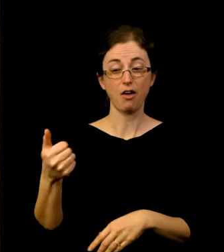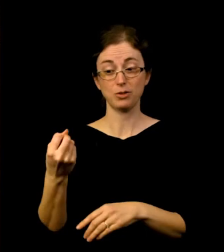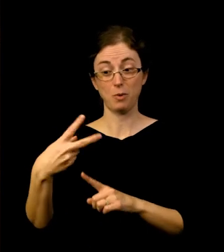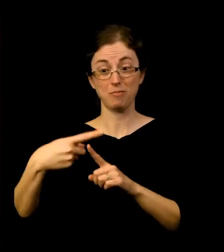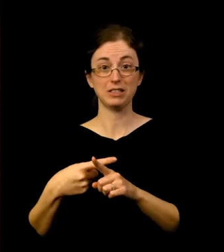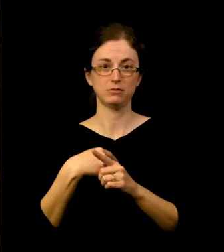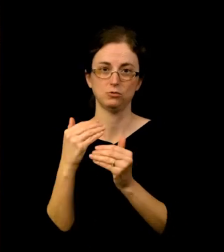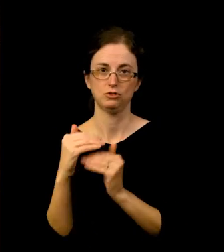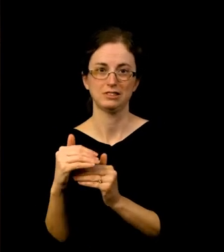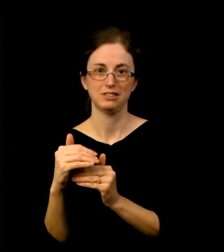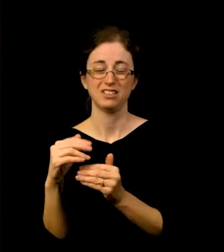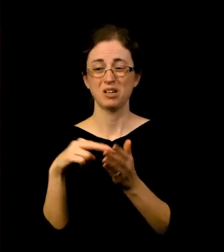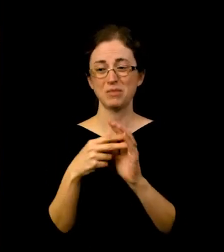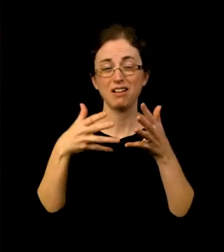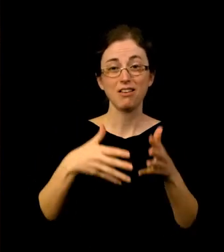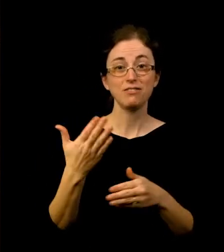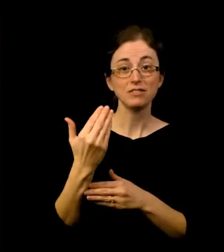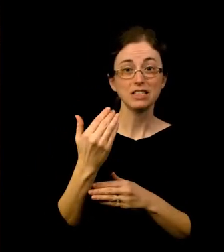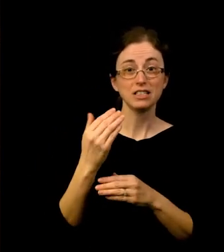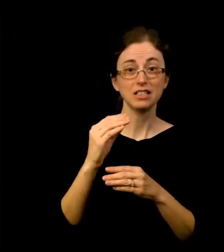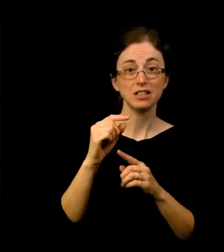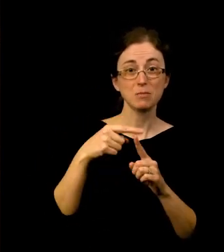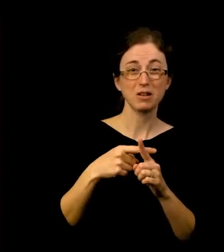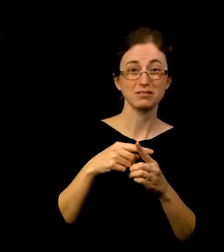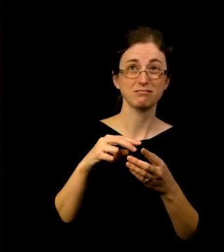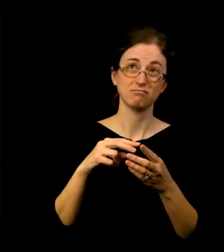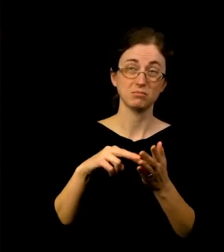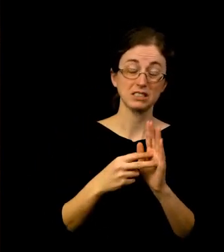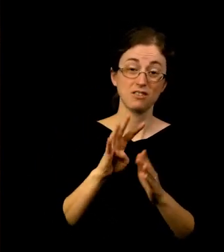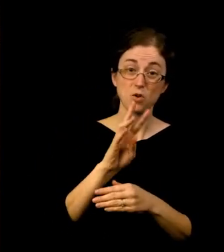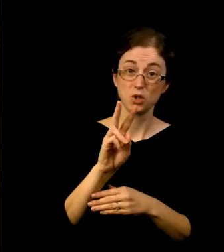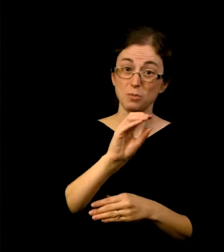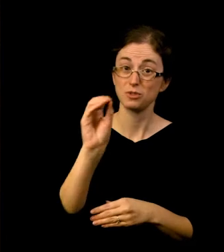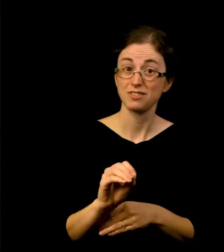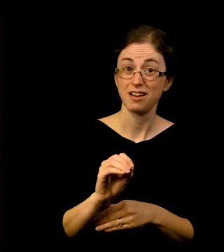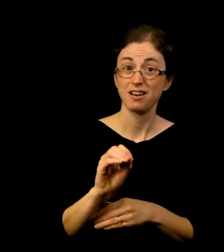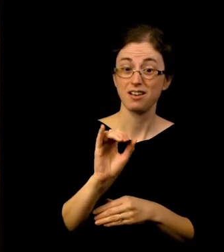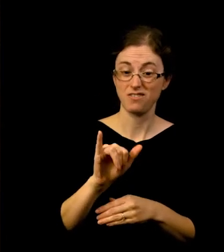That leaves just 15 months, or only 42% of the time, when we will have been operating normally.